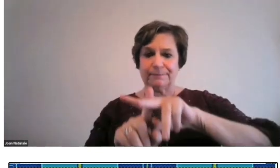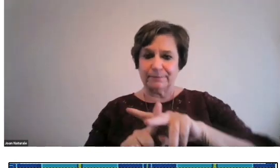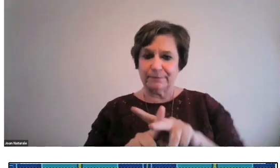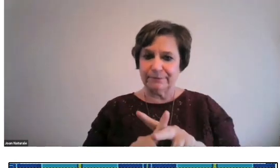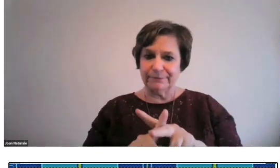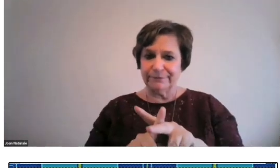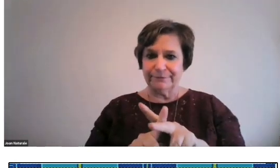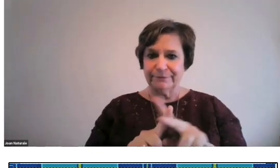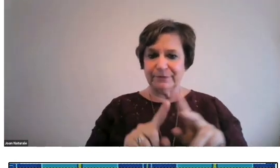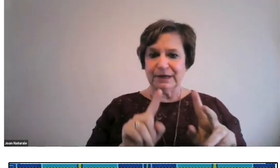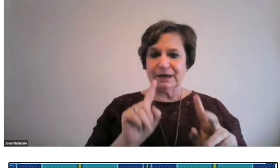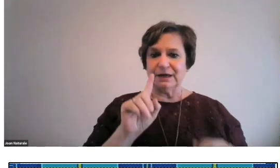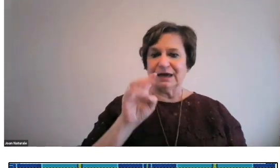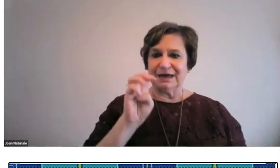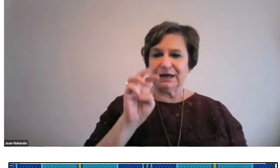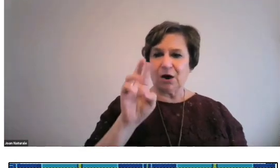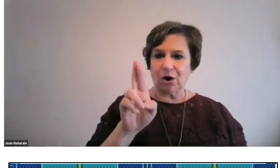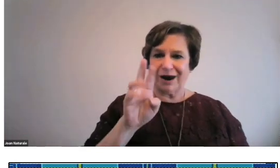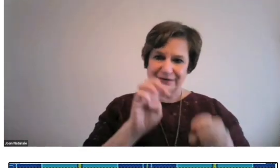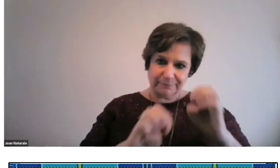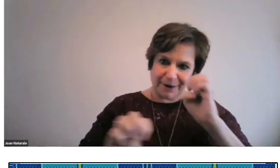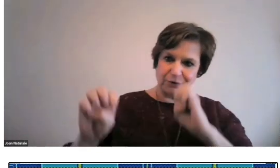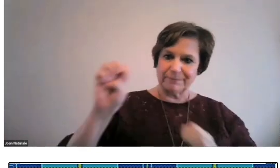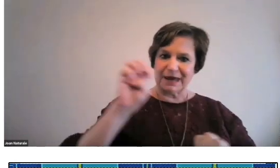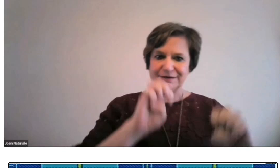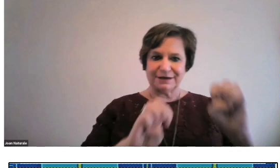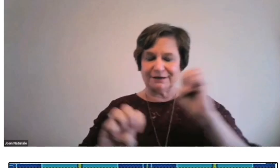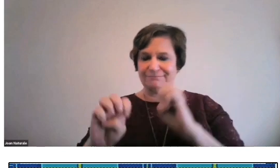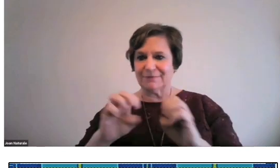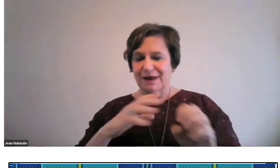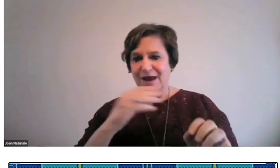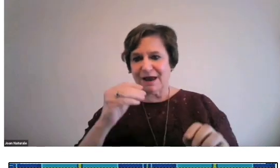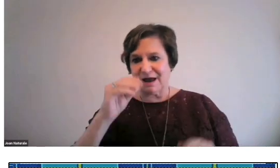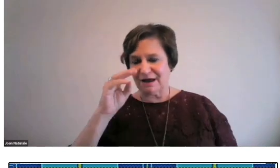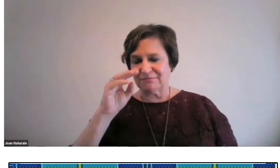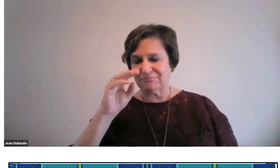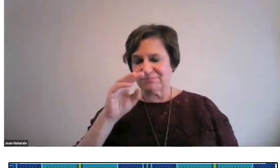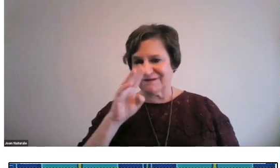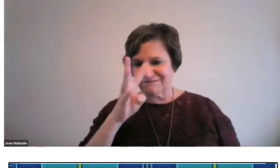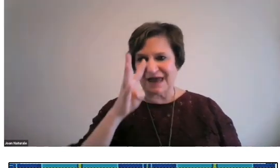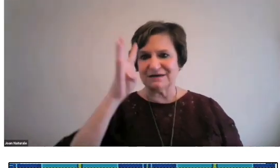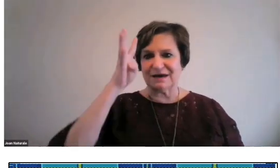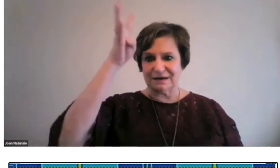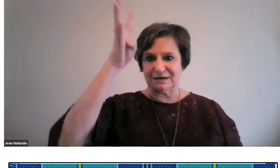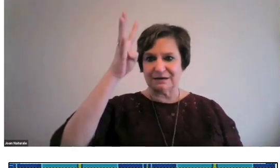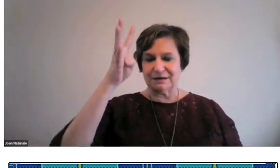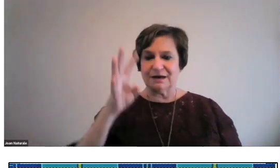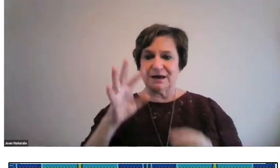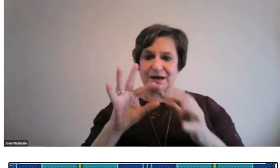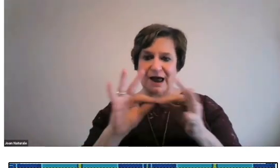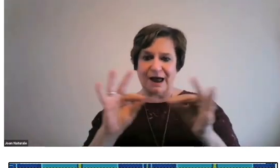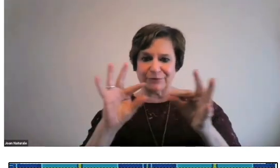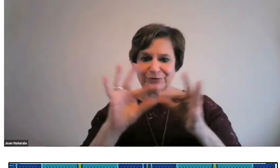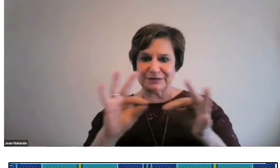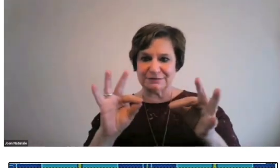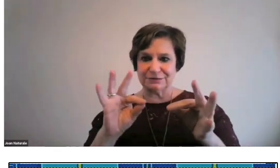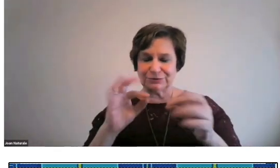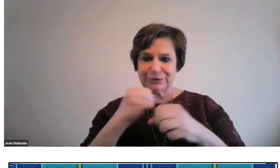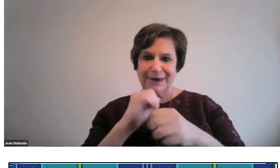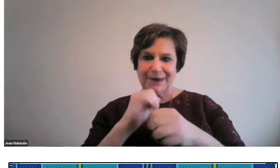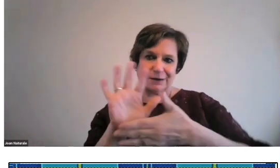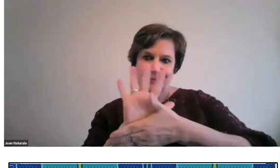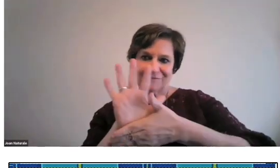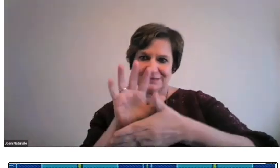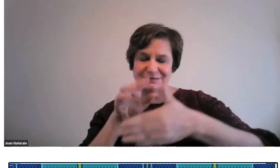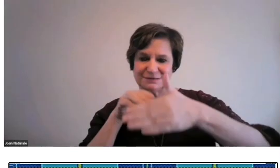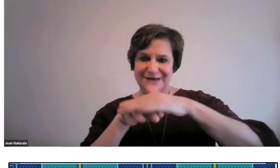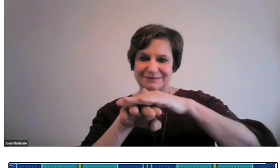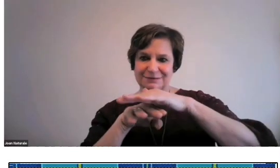When the talkies arrived, Emmerson experimented and created captions to make movies